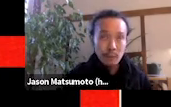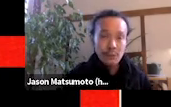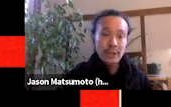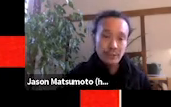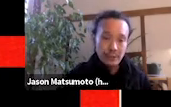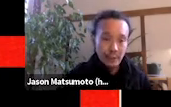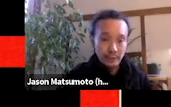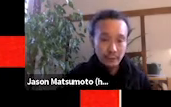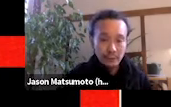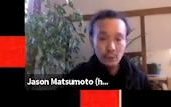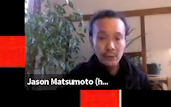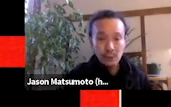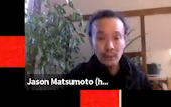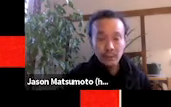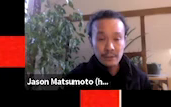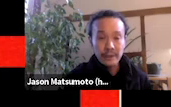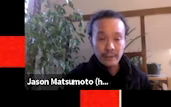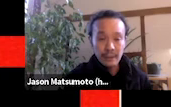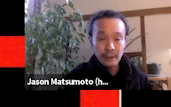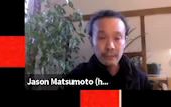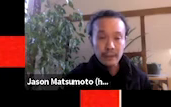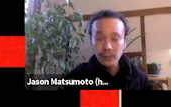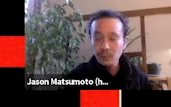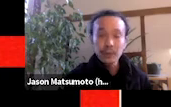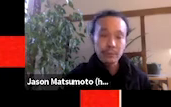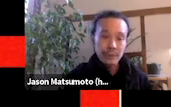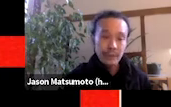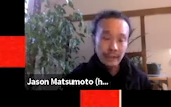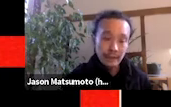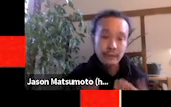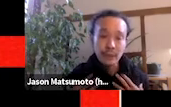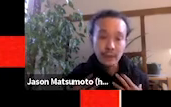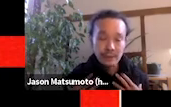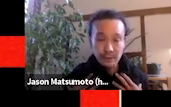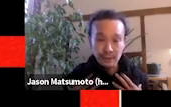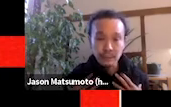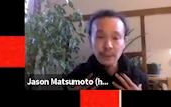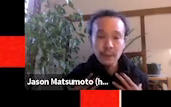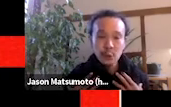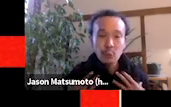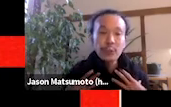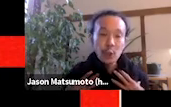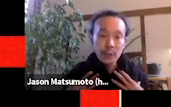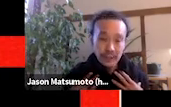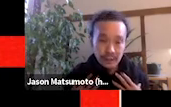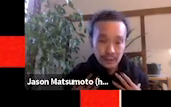suggestions offered to us throughout this entire time, and we just really appreciate, I think, for us as a team, we know we can continue